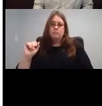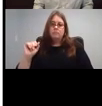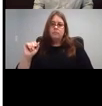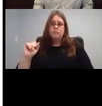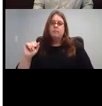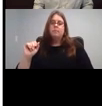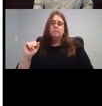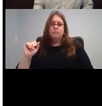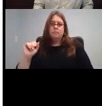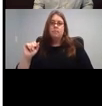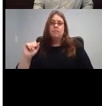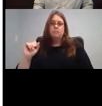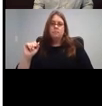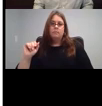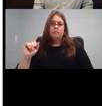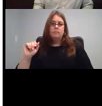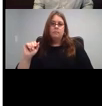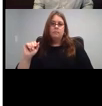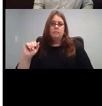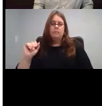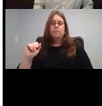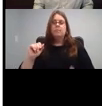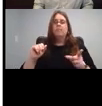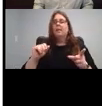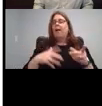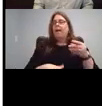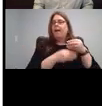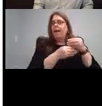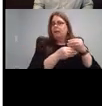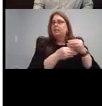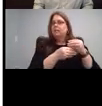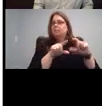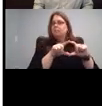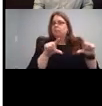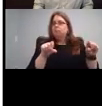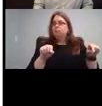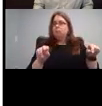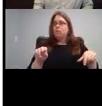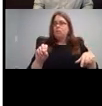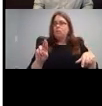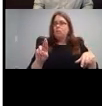there's, I just put this put this here.